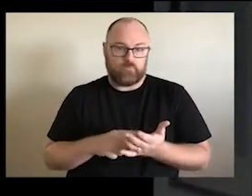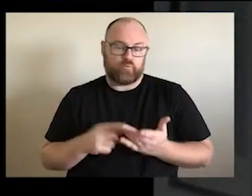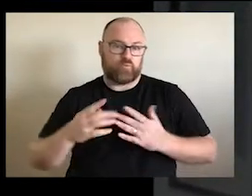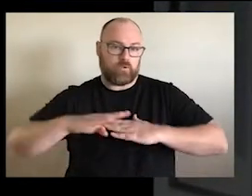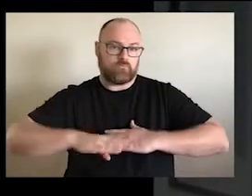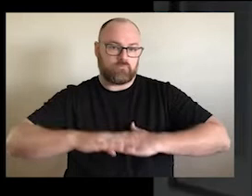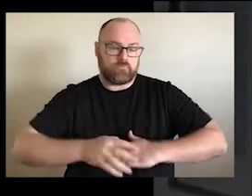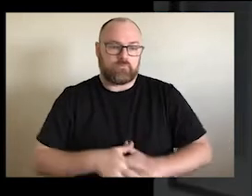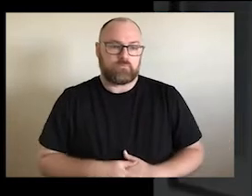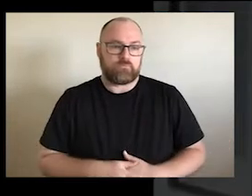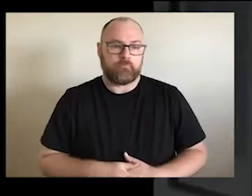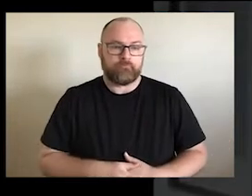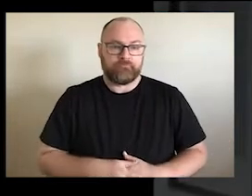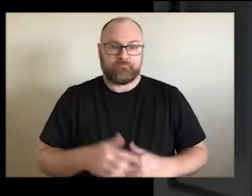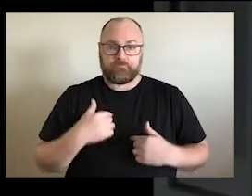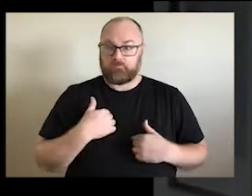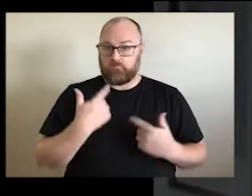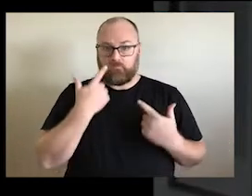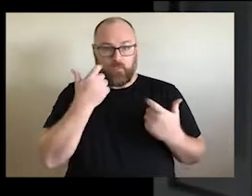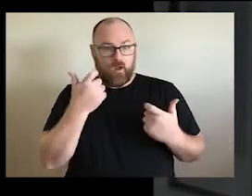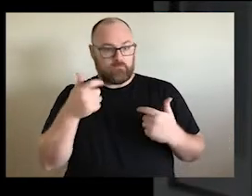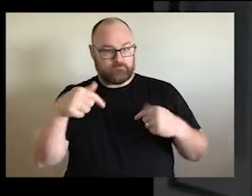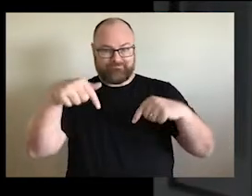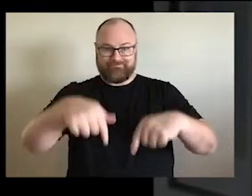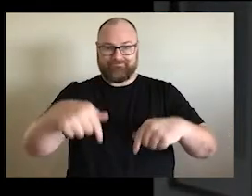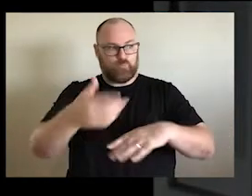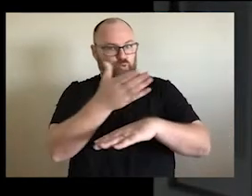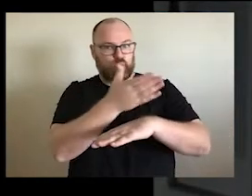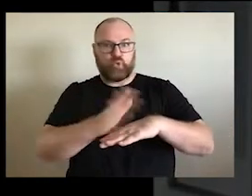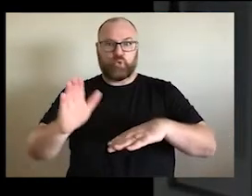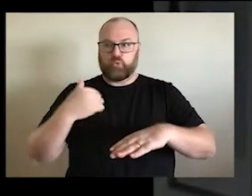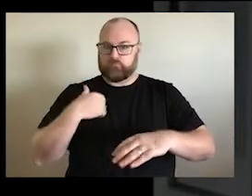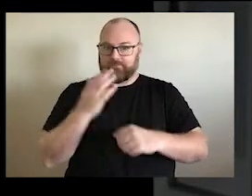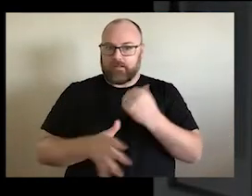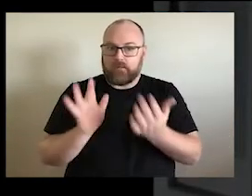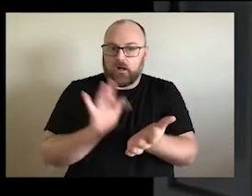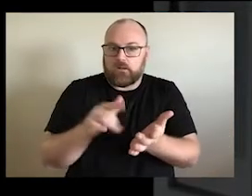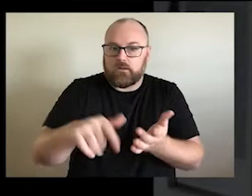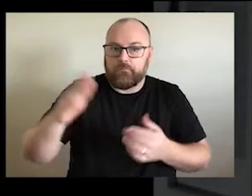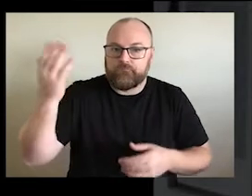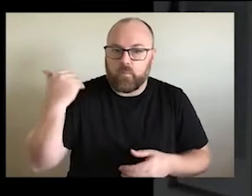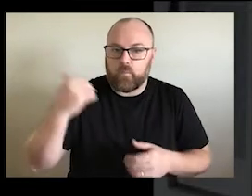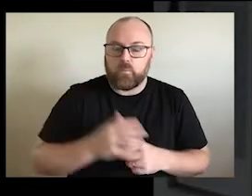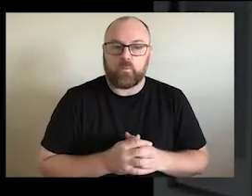coming here into this new part of the country. I have never been here before. So I